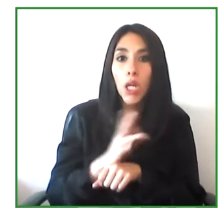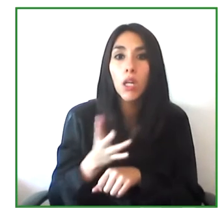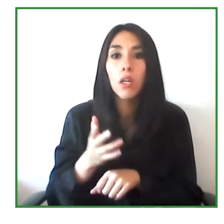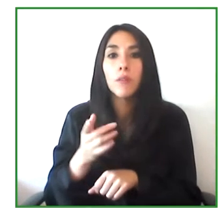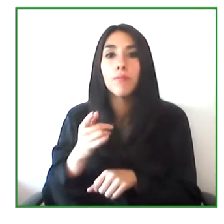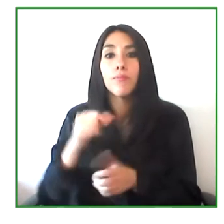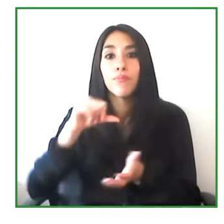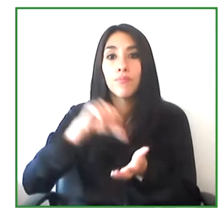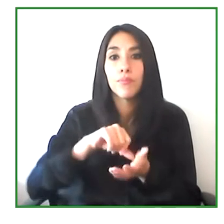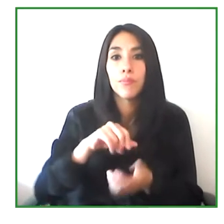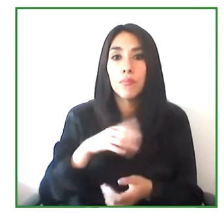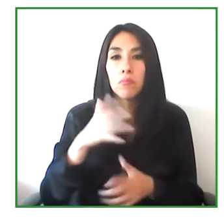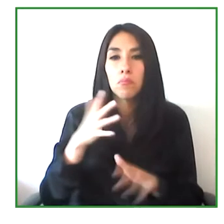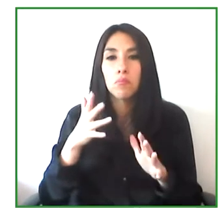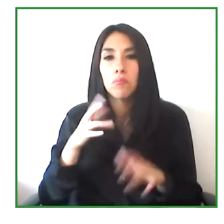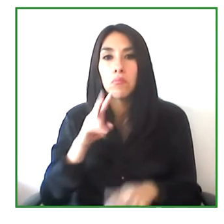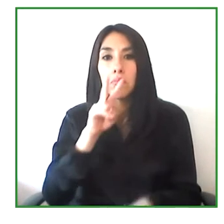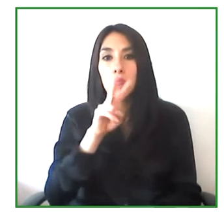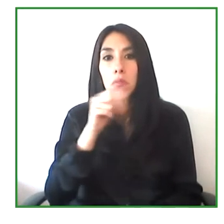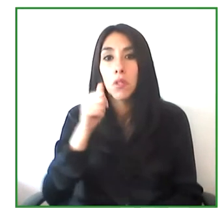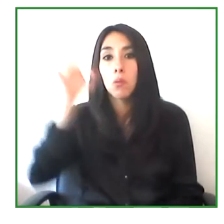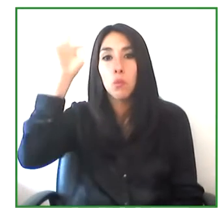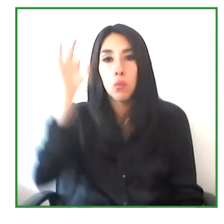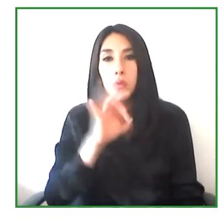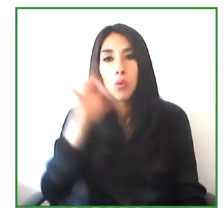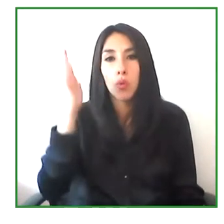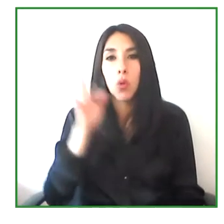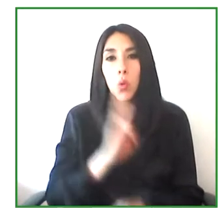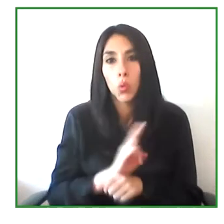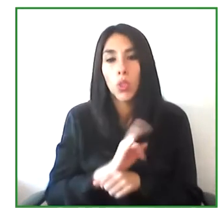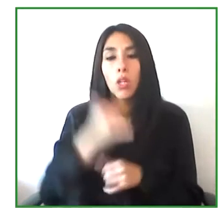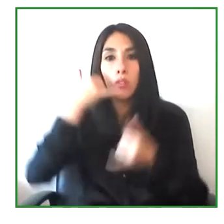de relevo 36% of users use it for family